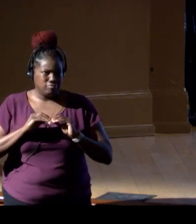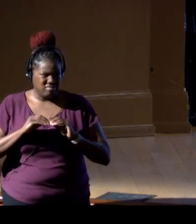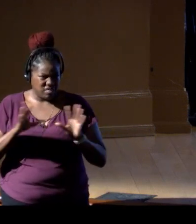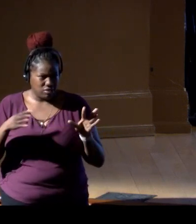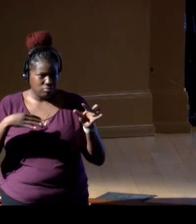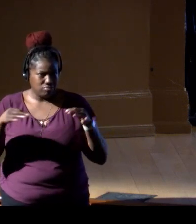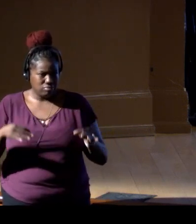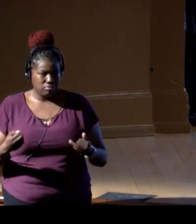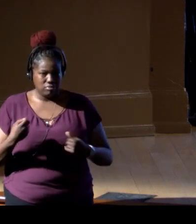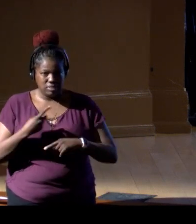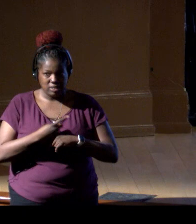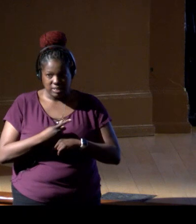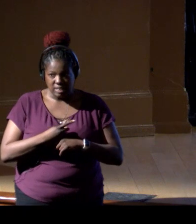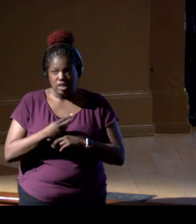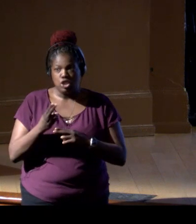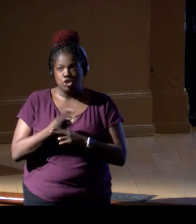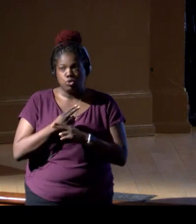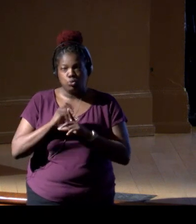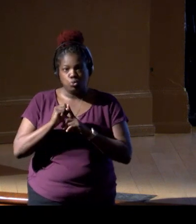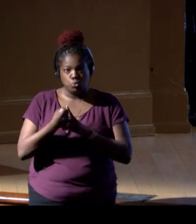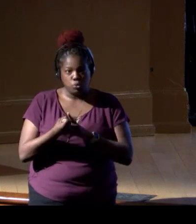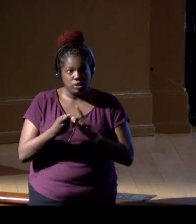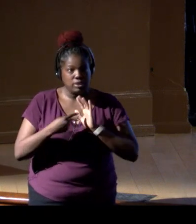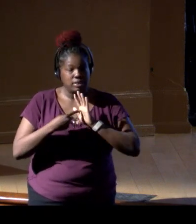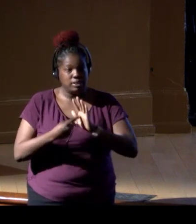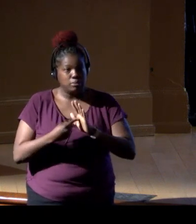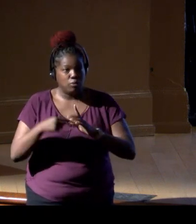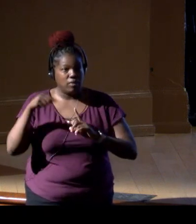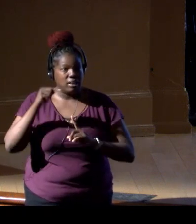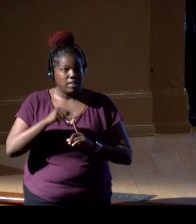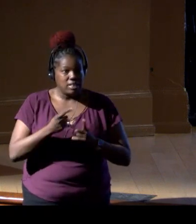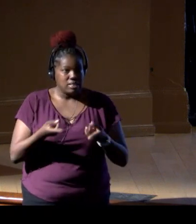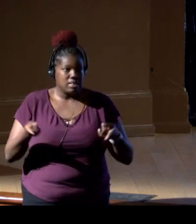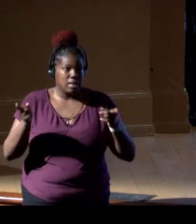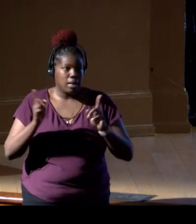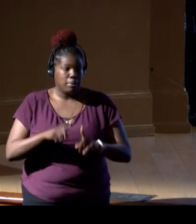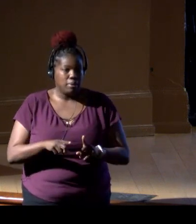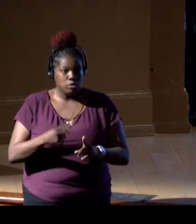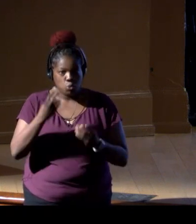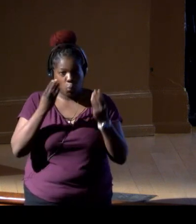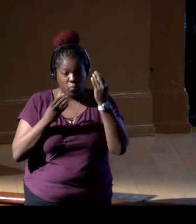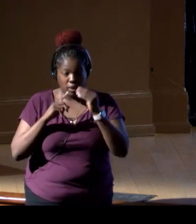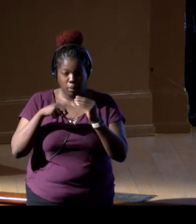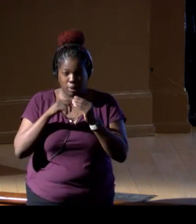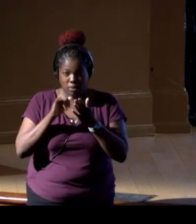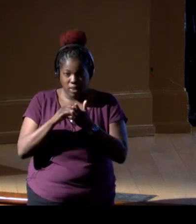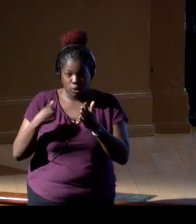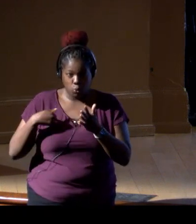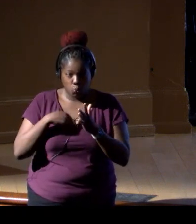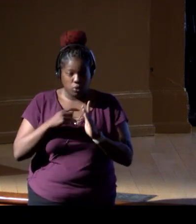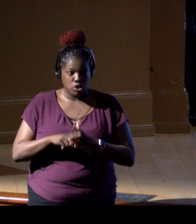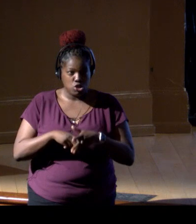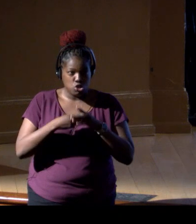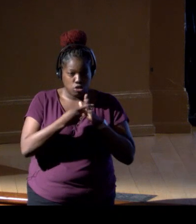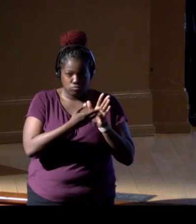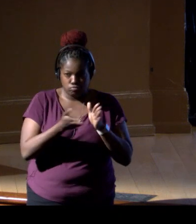those prime use case and examples of this being done. And so, think about that as we start to move into implementation.